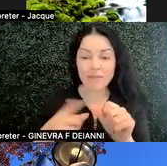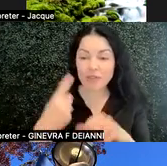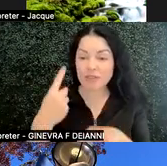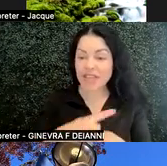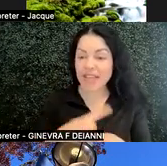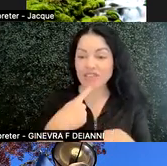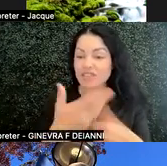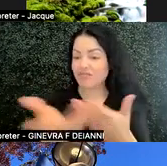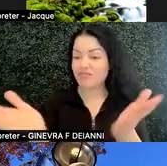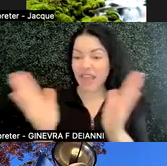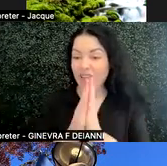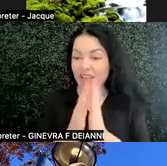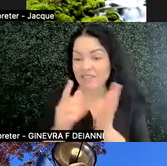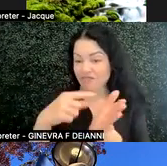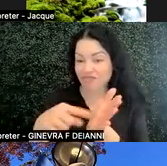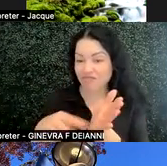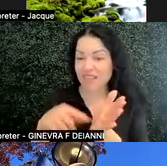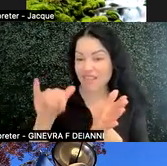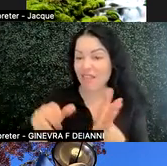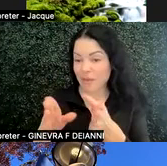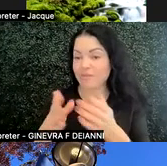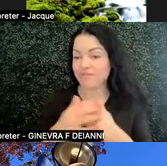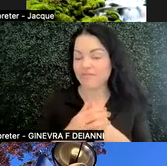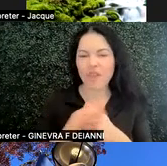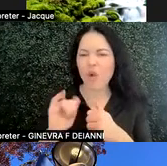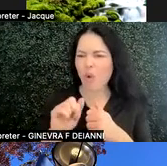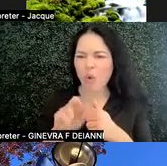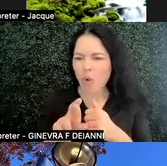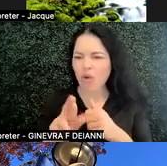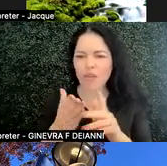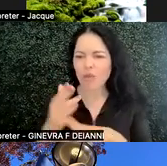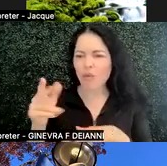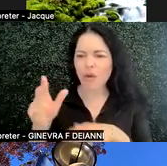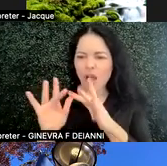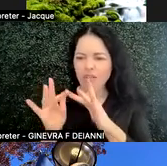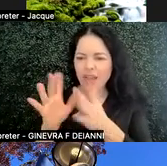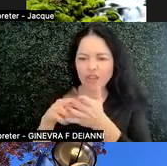in your online learning system where they can indicate privately what pronoun they want used.